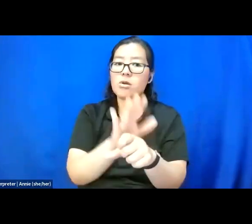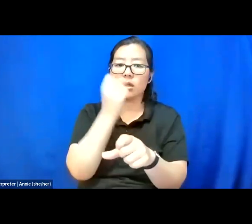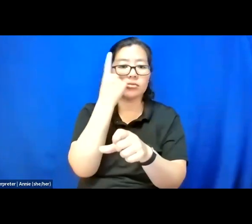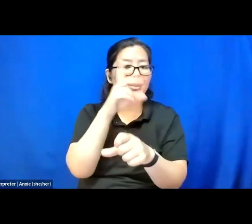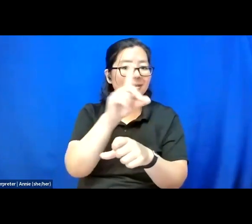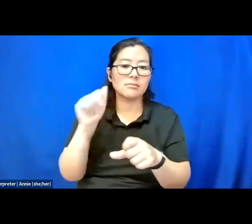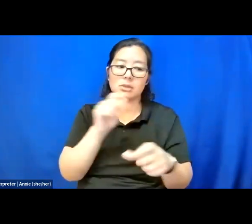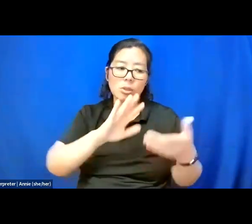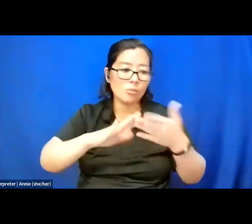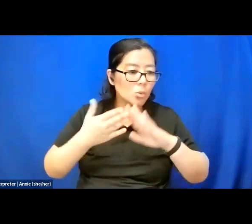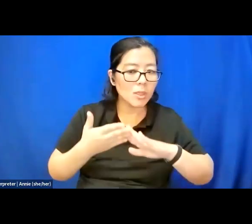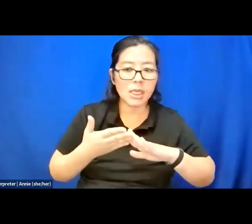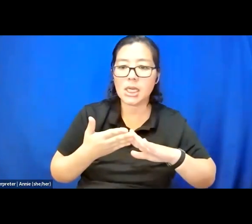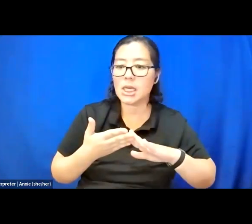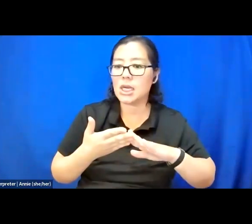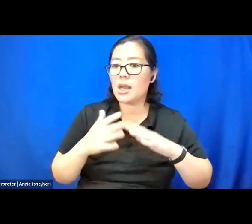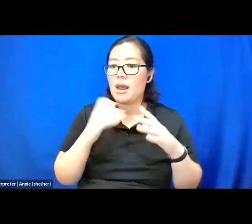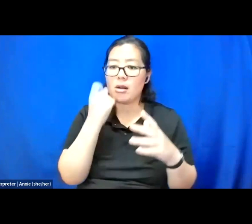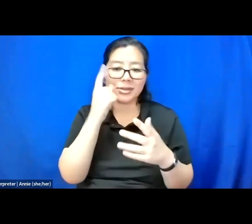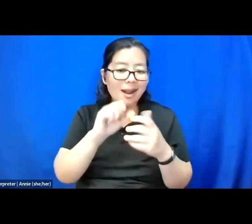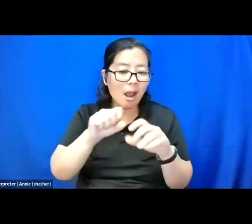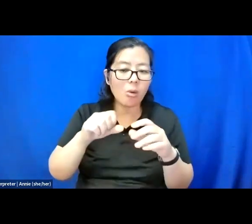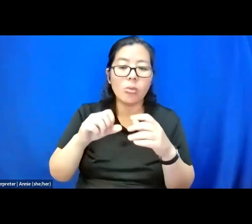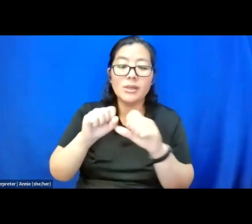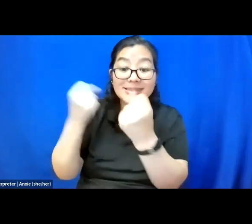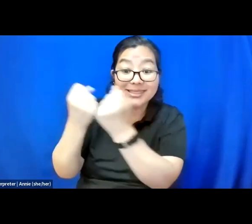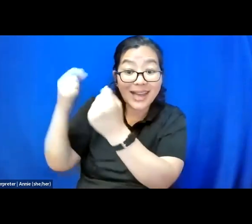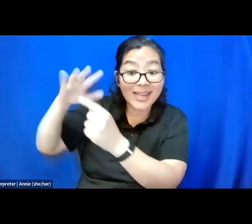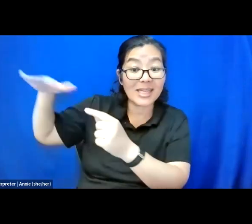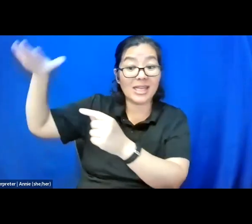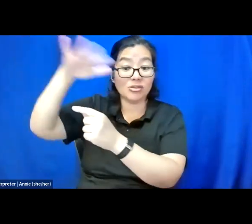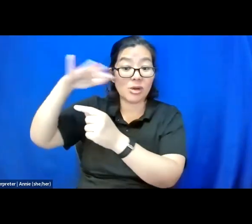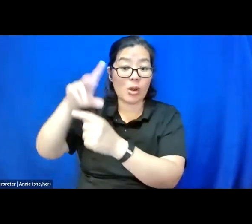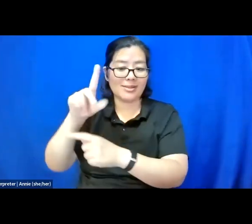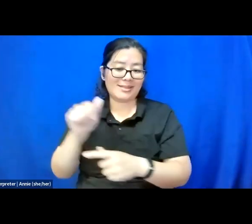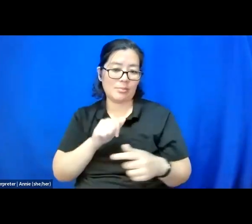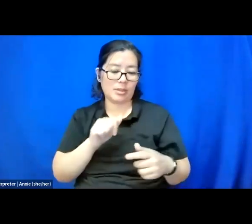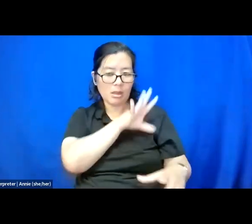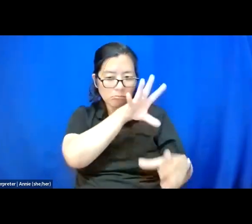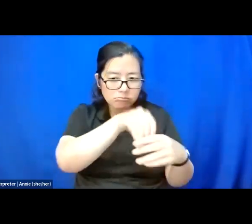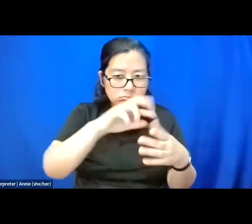and how disability plays a role and fits into multiple different communities, we're going to have to meet people where they are.